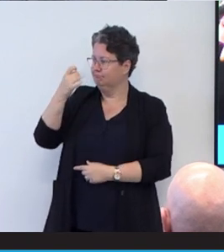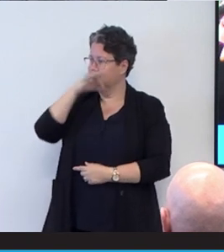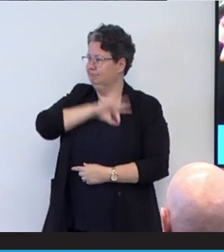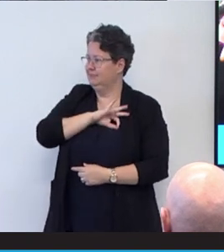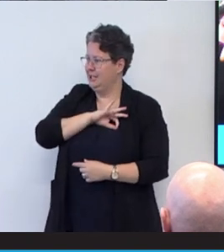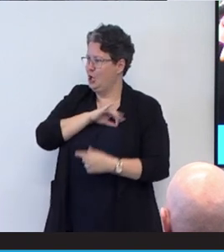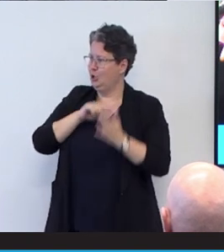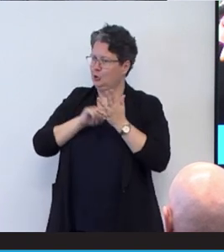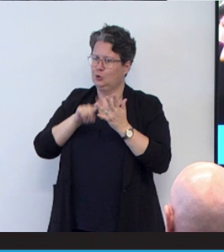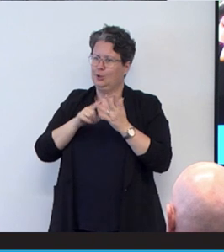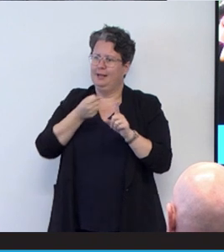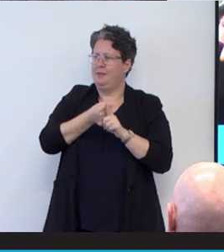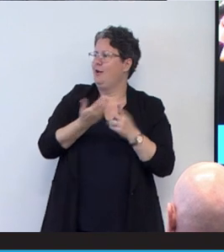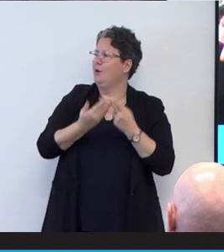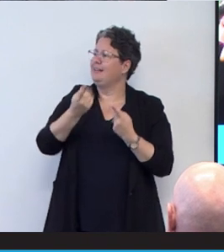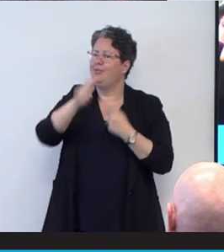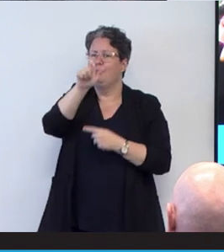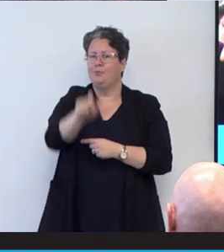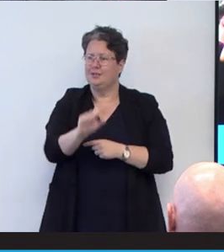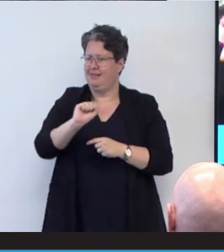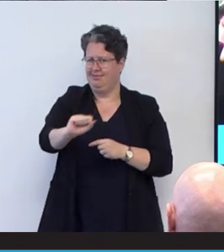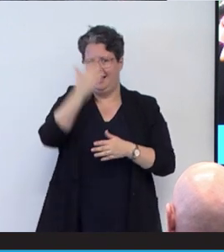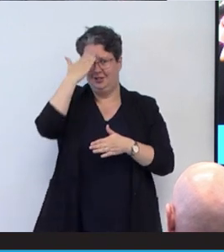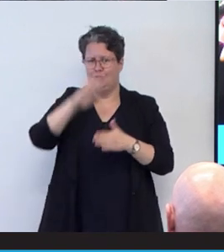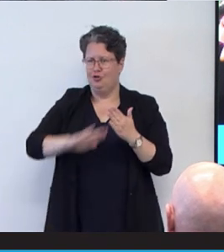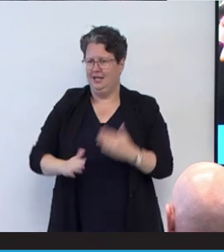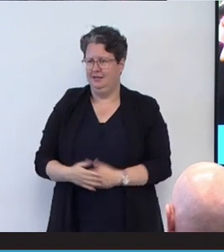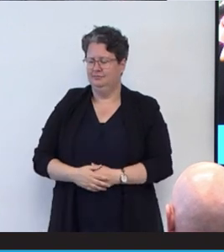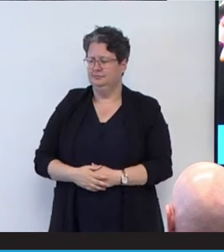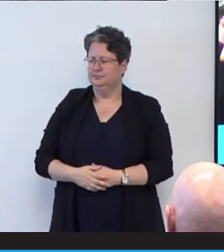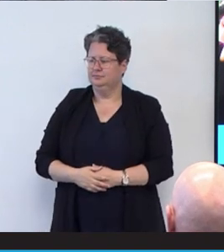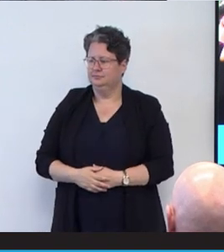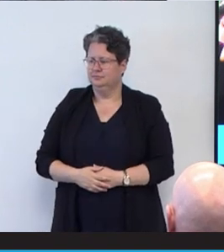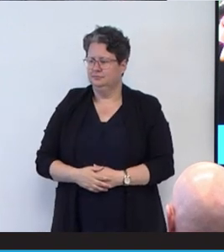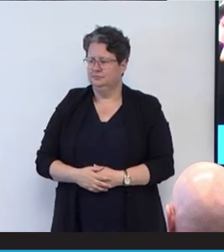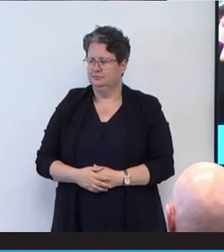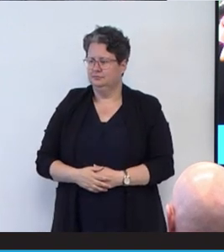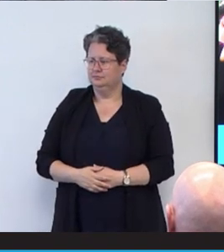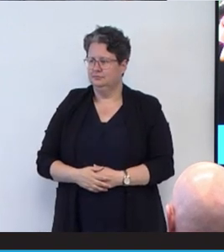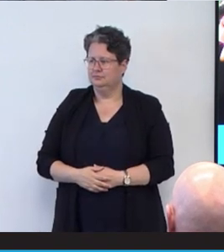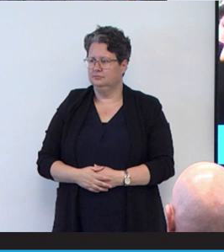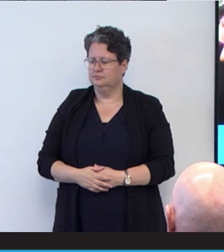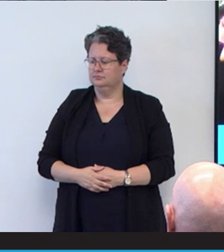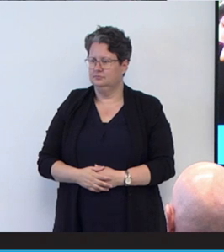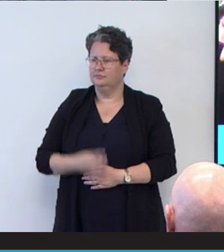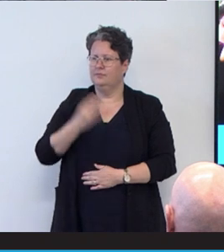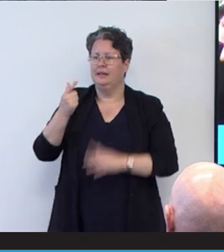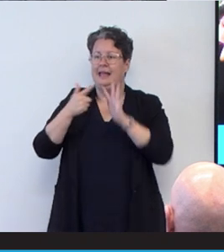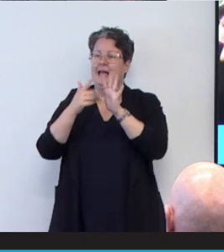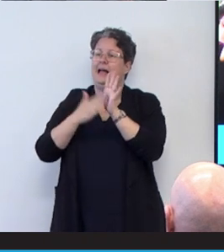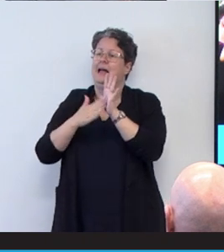being's journey through something hard and something Emma said earlier resonated with me